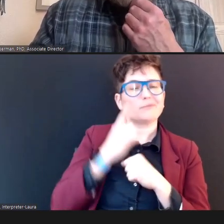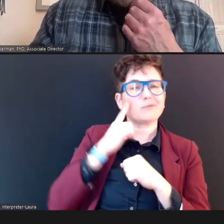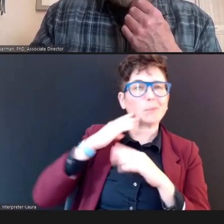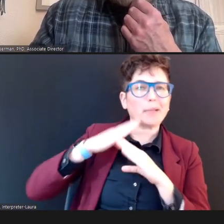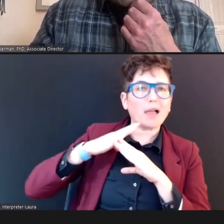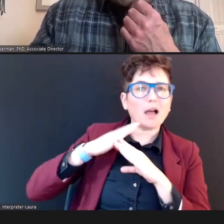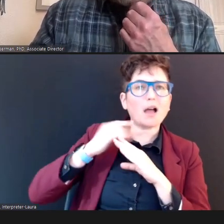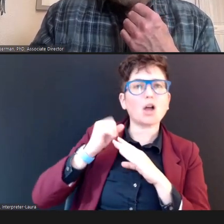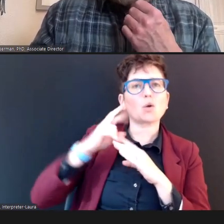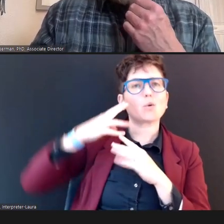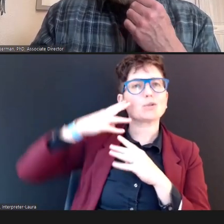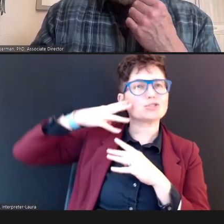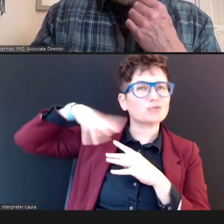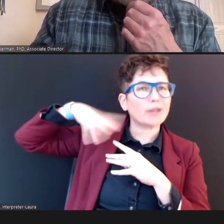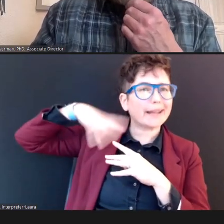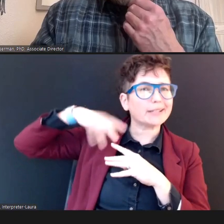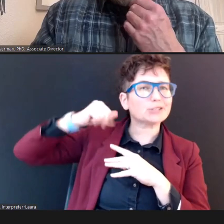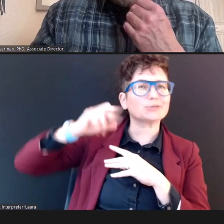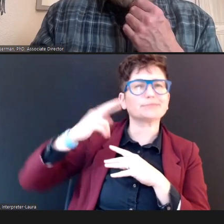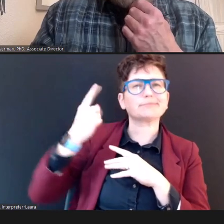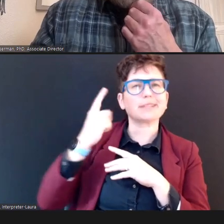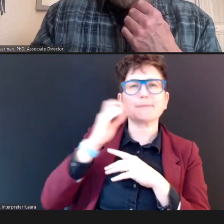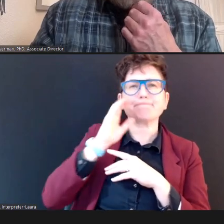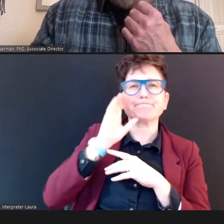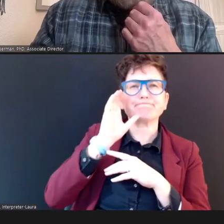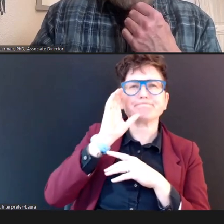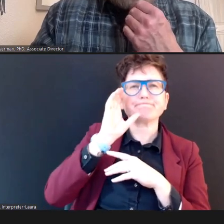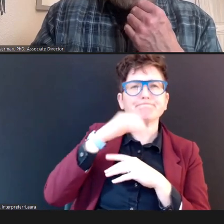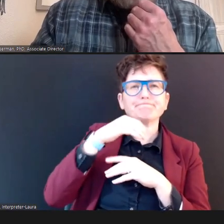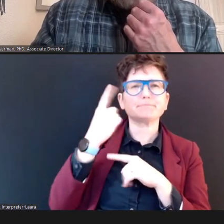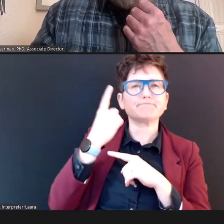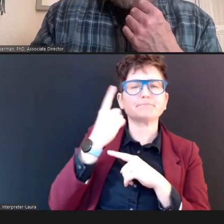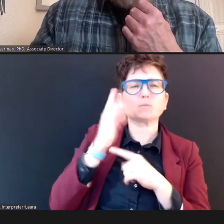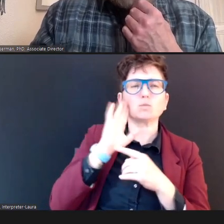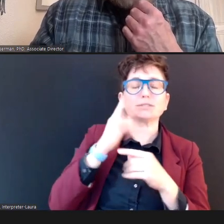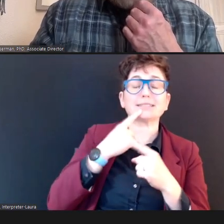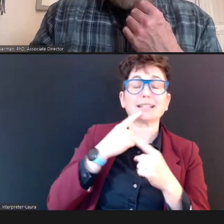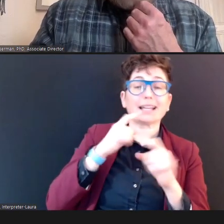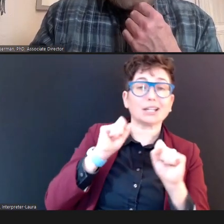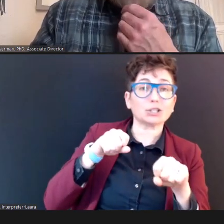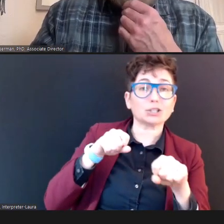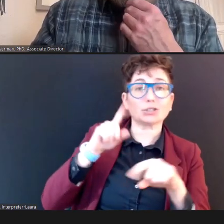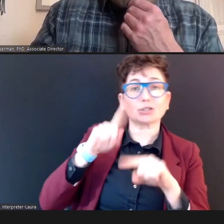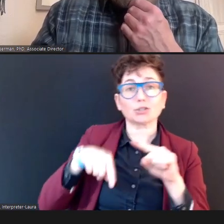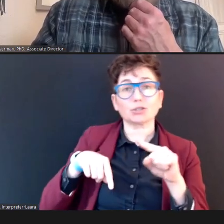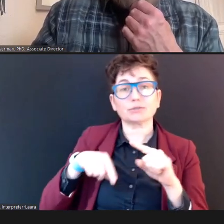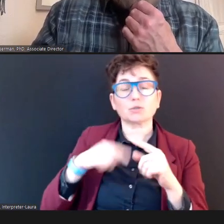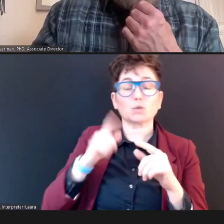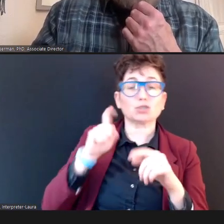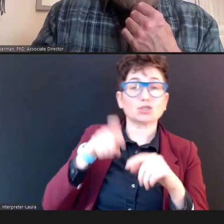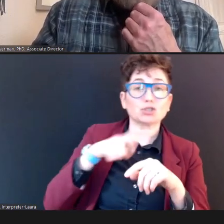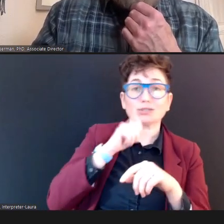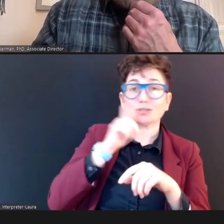abnormality that would either say, I could or couldn't -- I should or shouldn't screen -- but I'm also looking at the size of that little